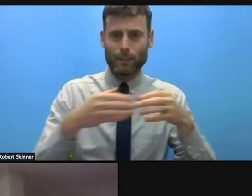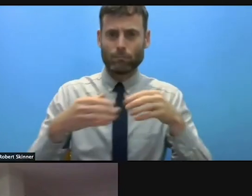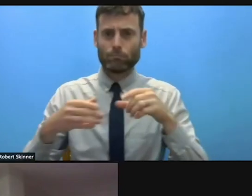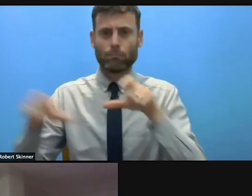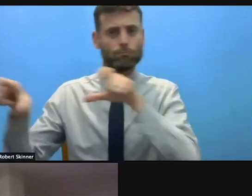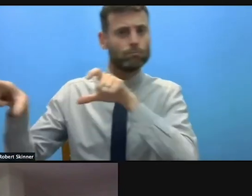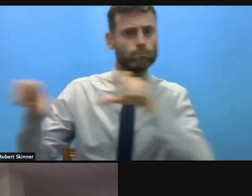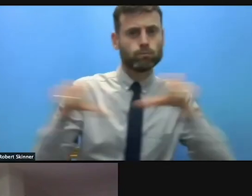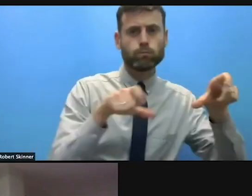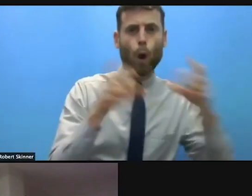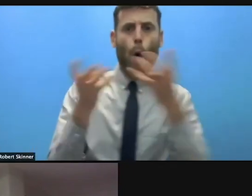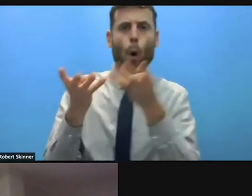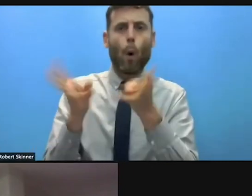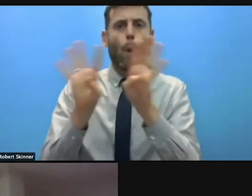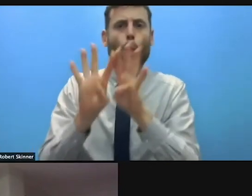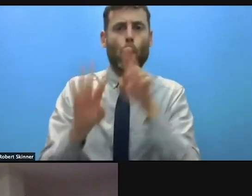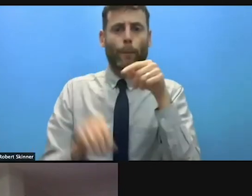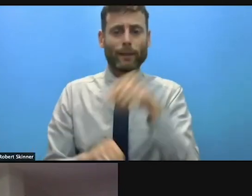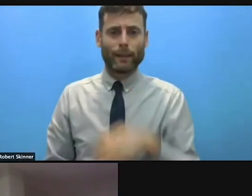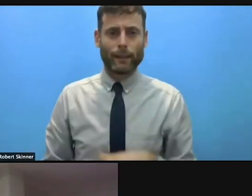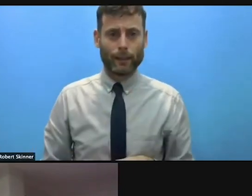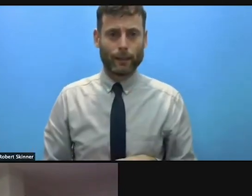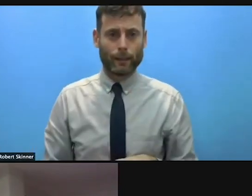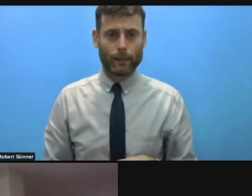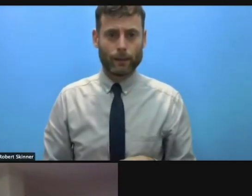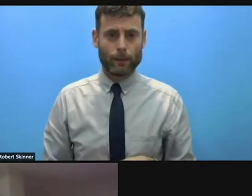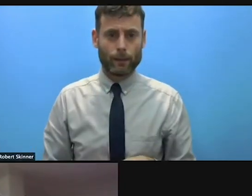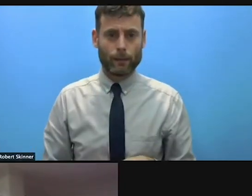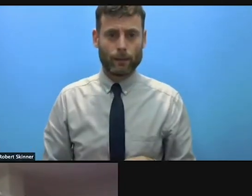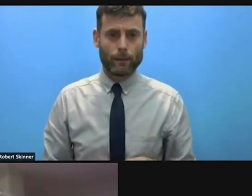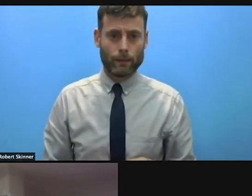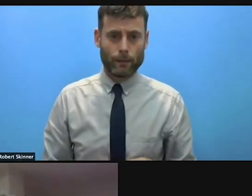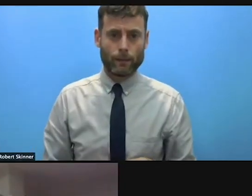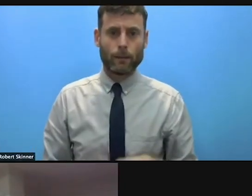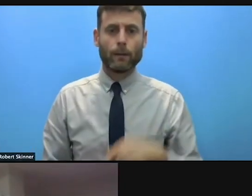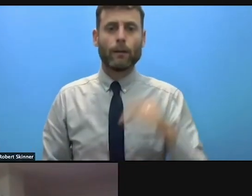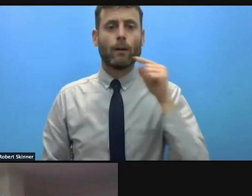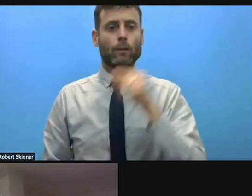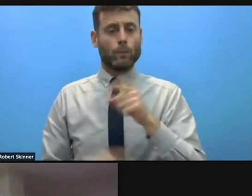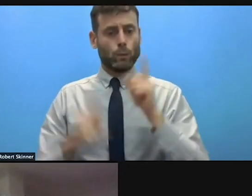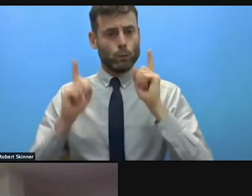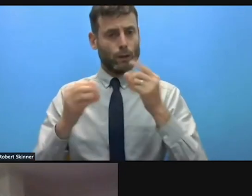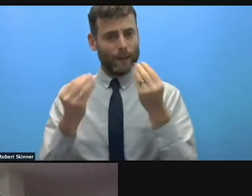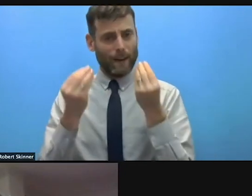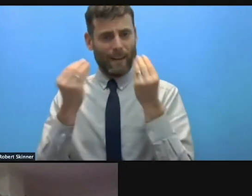be given senior level political support prioritizing protection at the center,